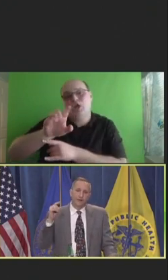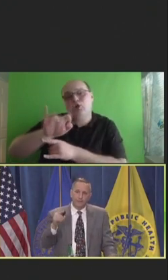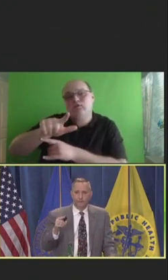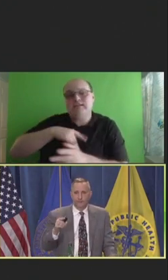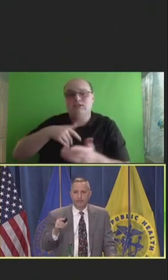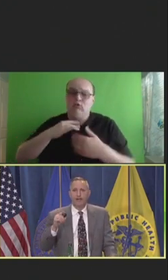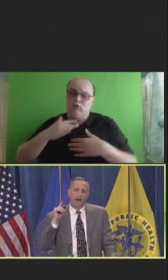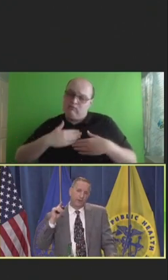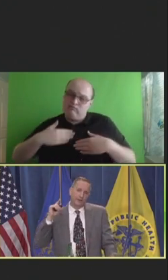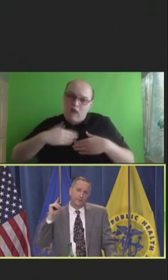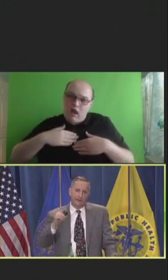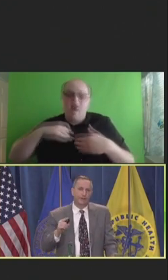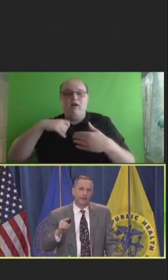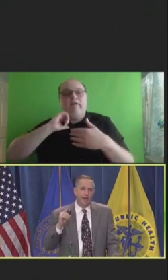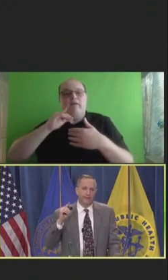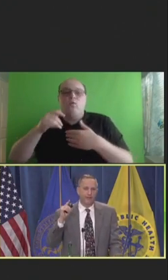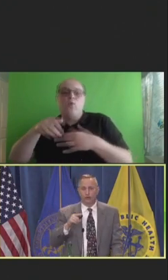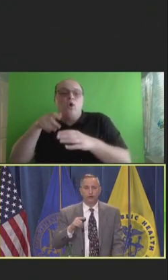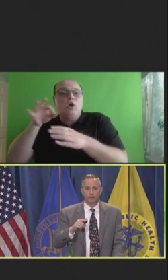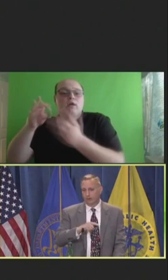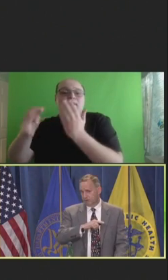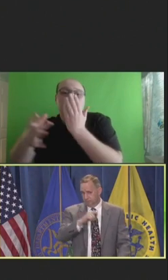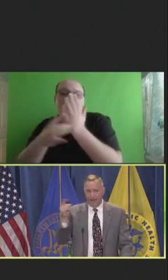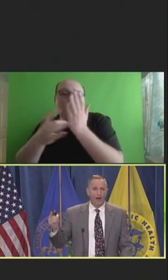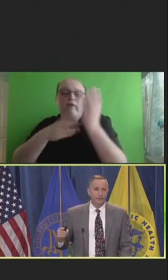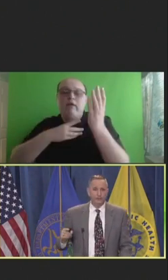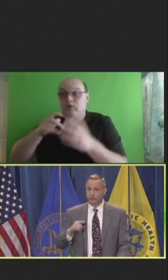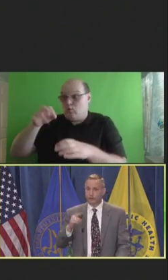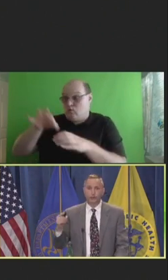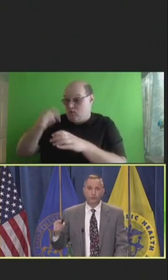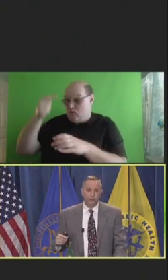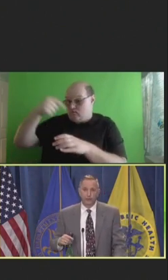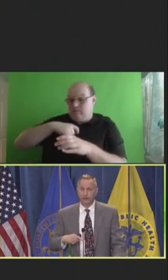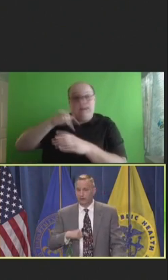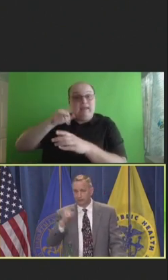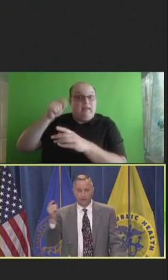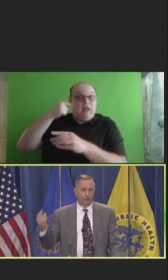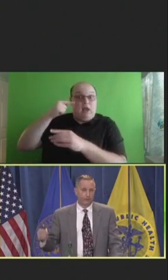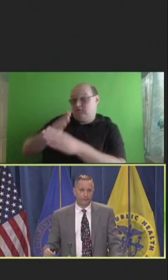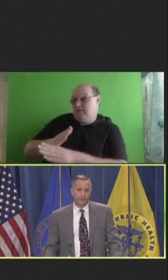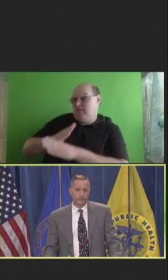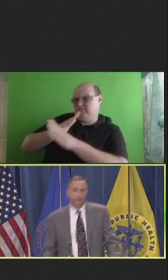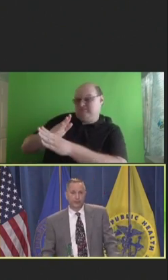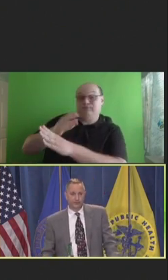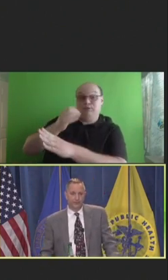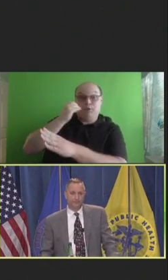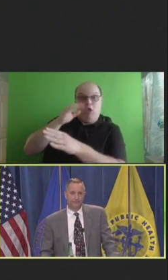for me and I'll keep government out of your house or school board or school district.